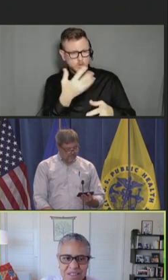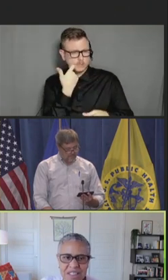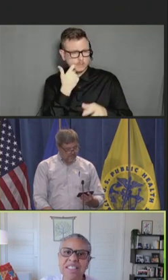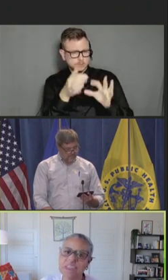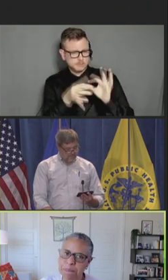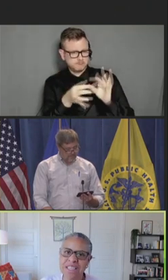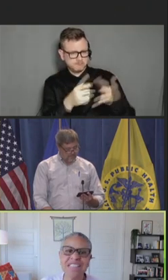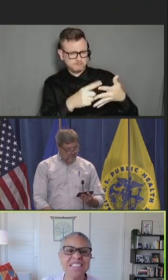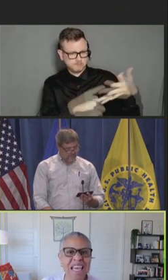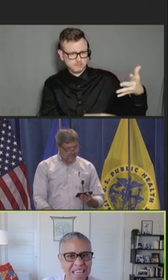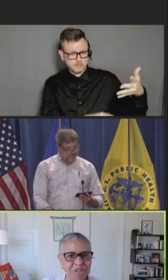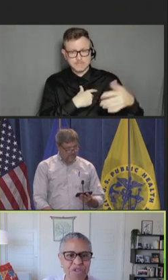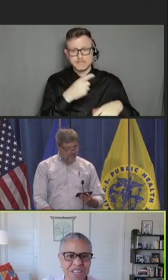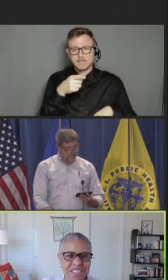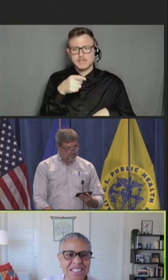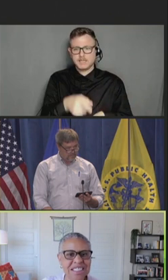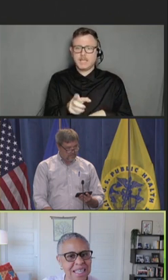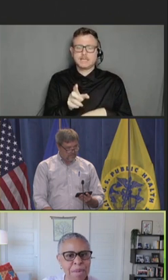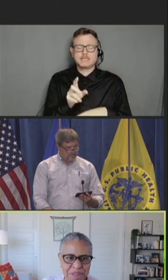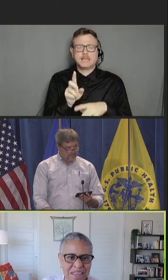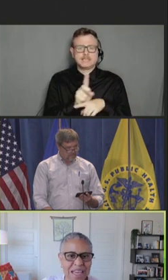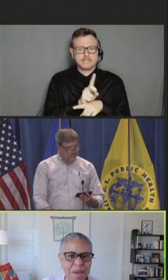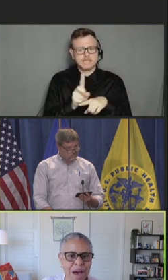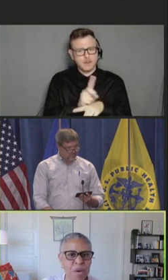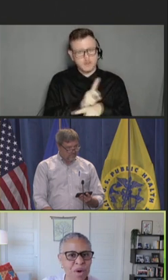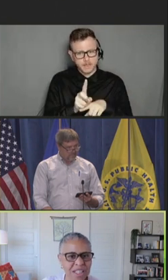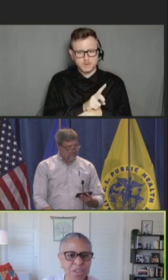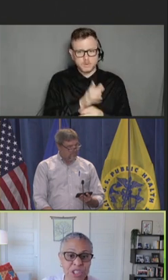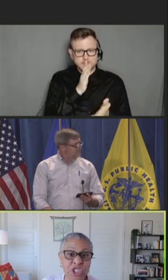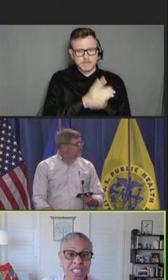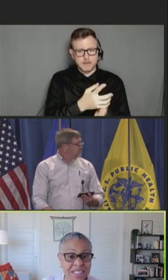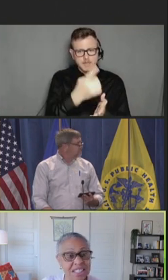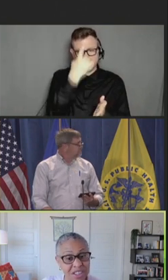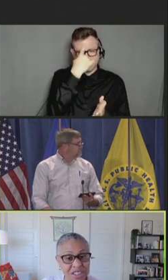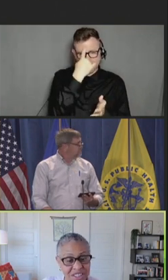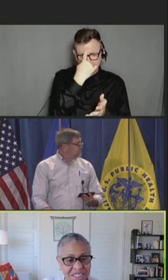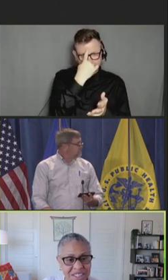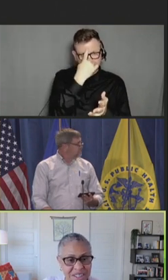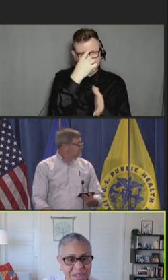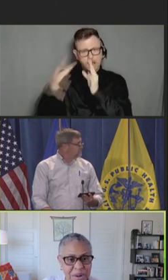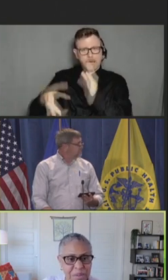the discipline it's taking for us to stop thinking about what else we should consider.